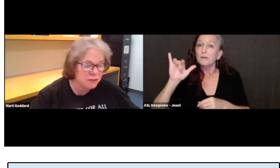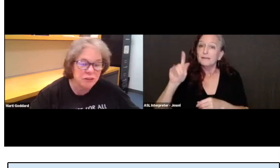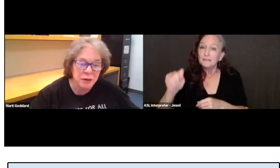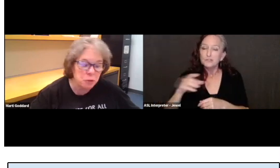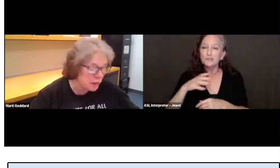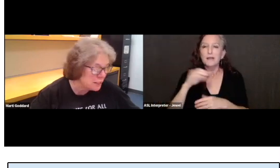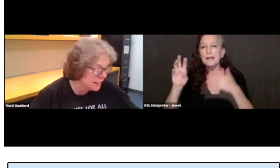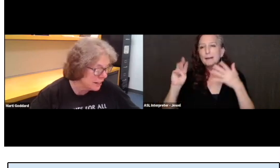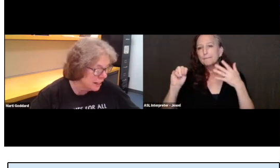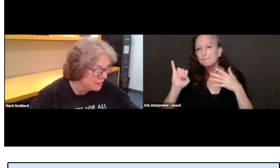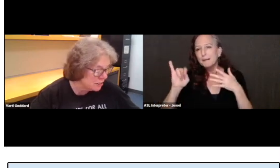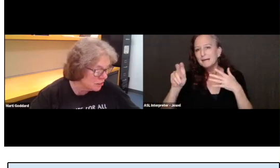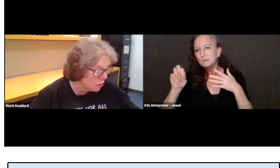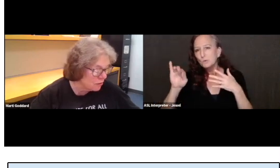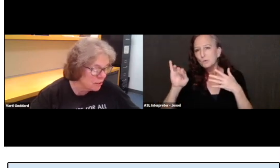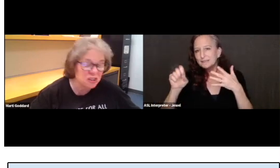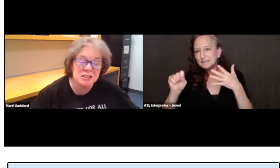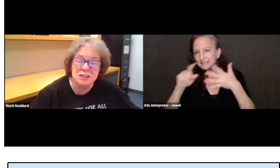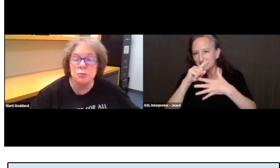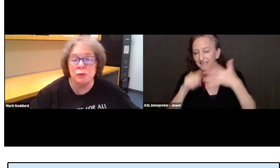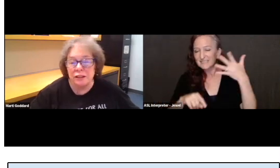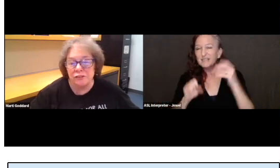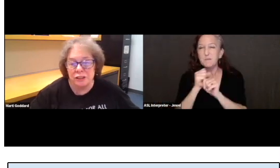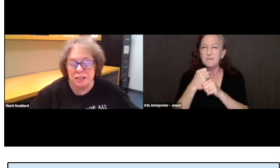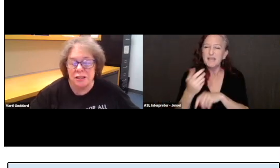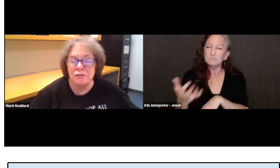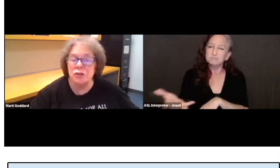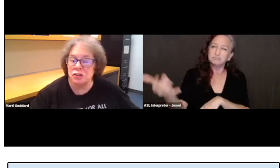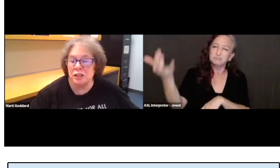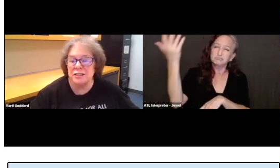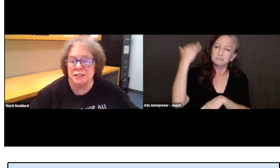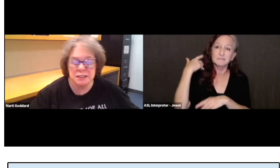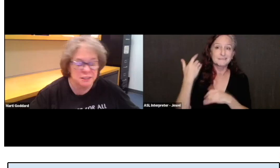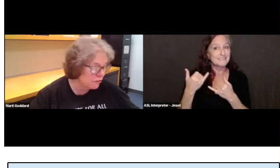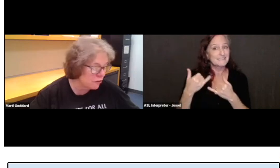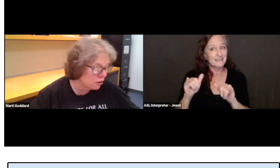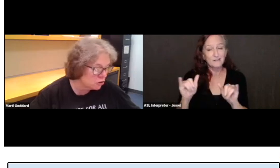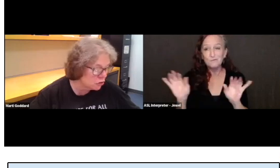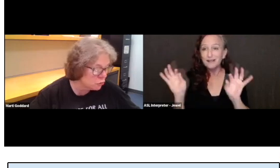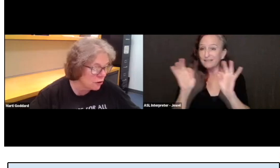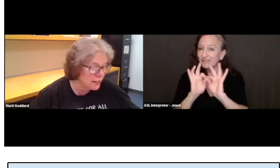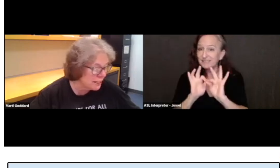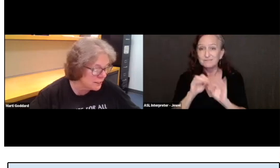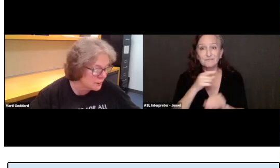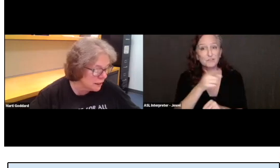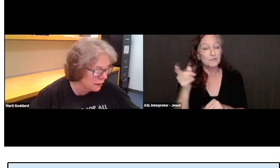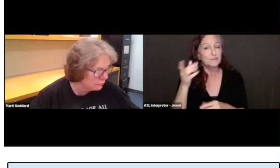And though they were made decades ago, they are still relevant if you're interested in deaf culture or ASL.